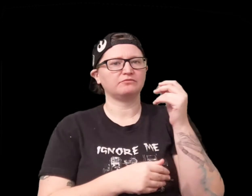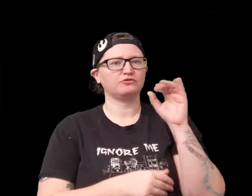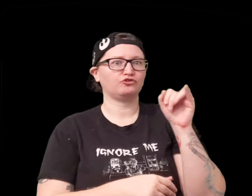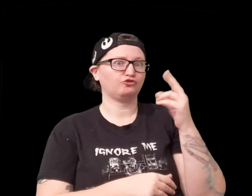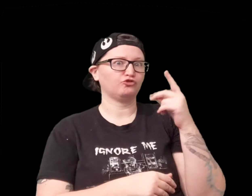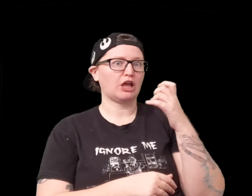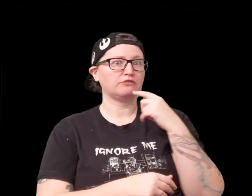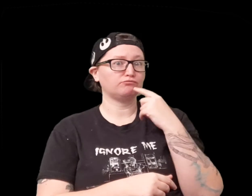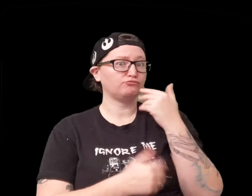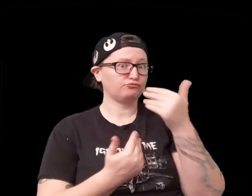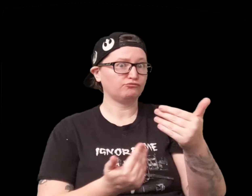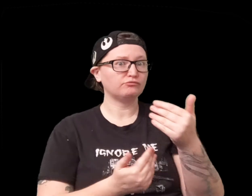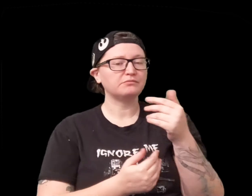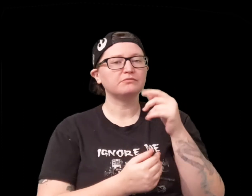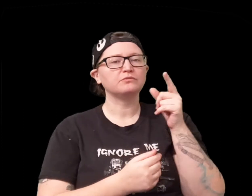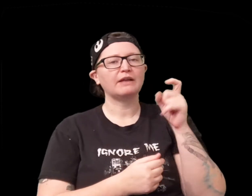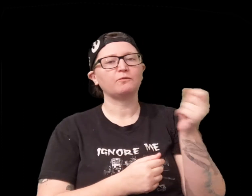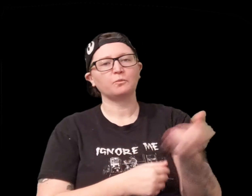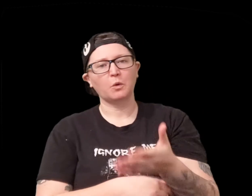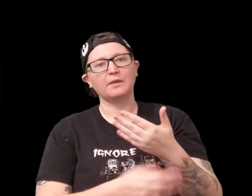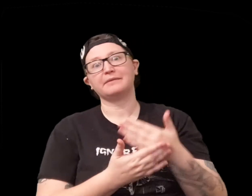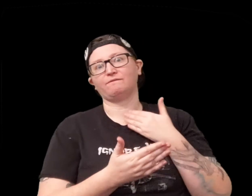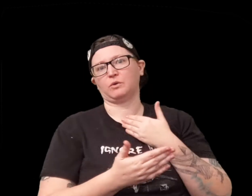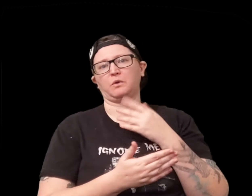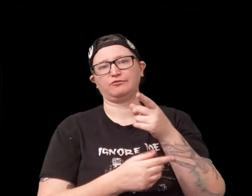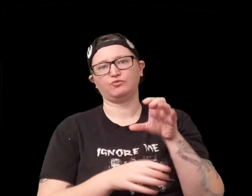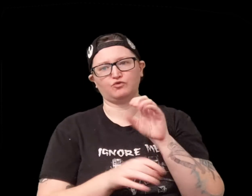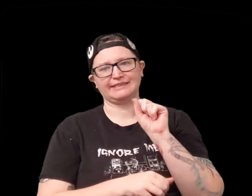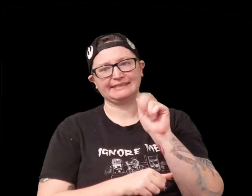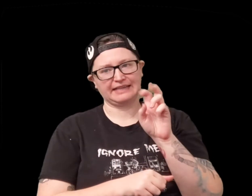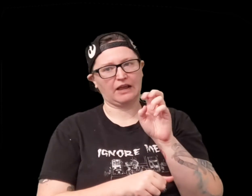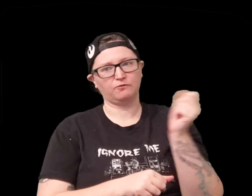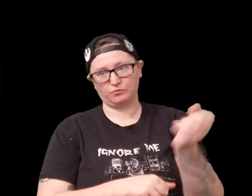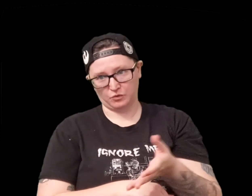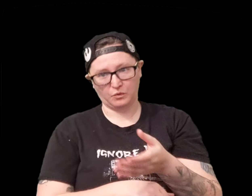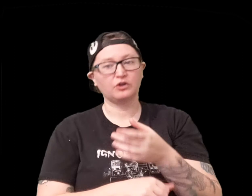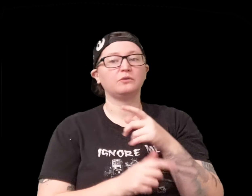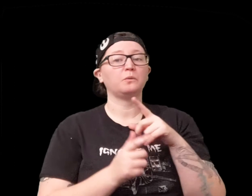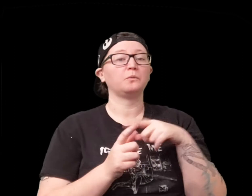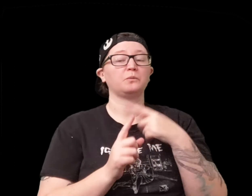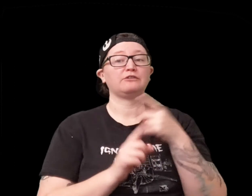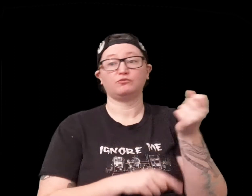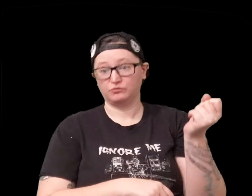situation then the judge can allow you to do that and you have to do a role before you save